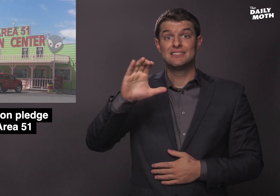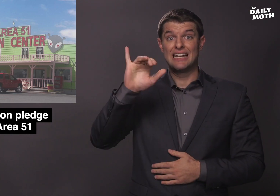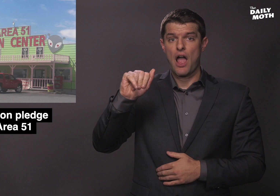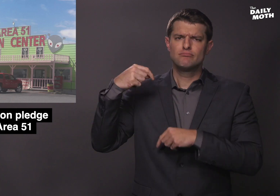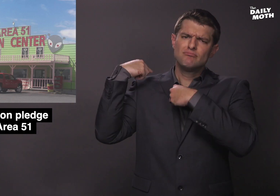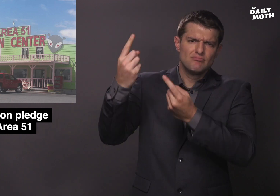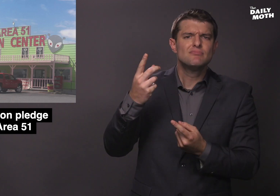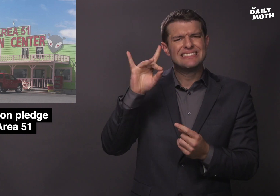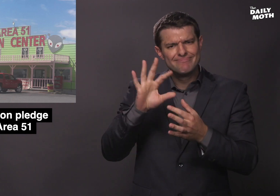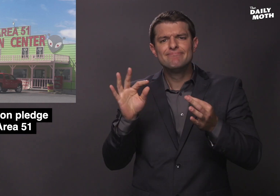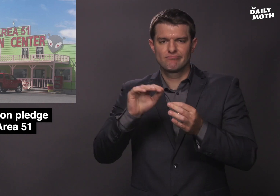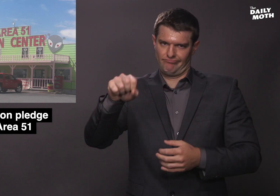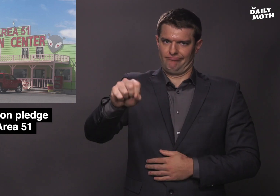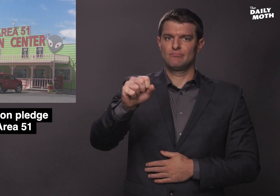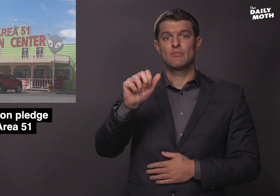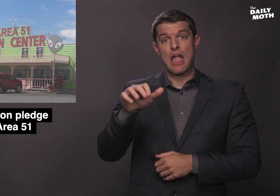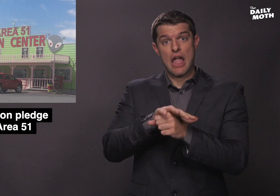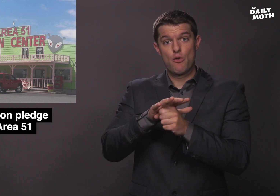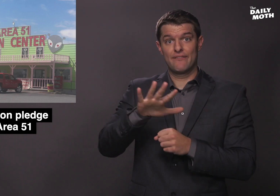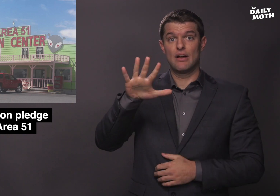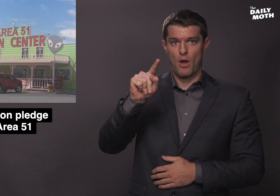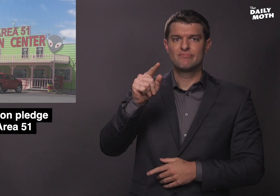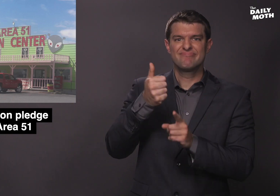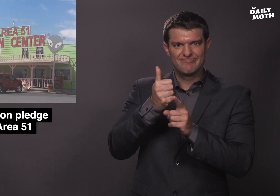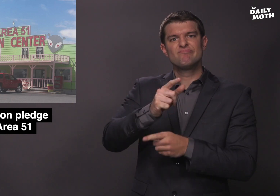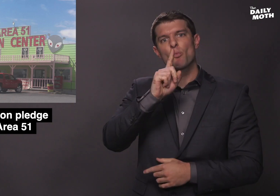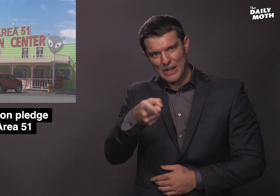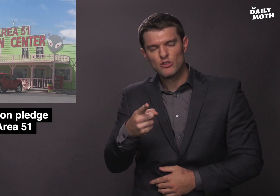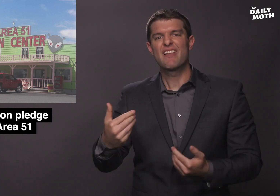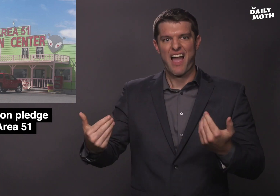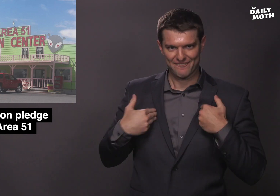The CIA has confirmed for years now that Area 51 does exist